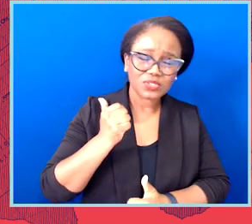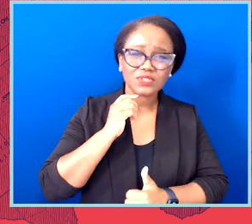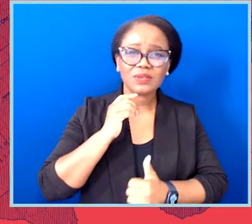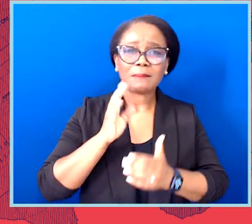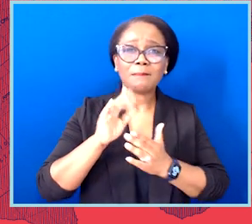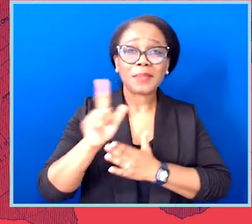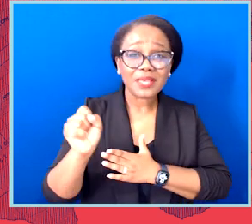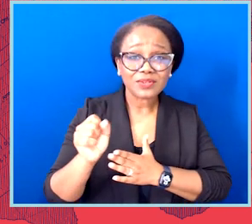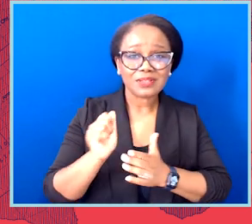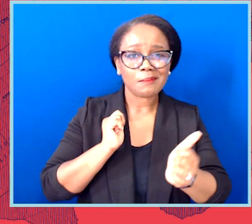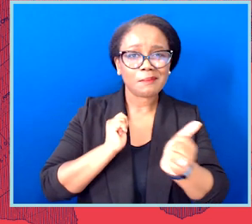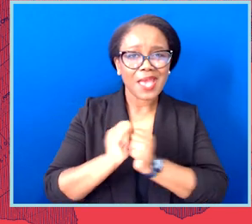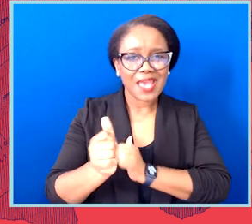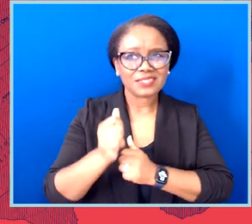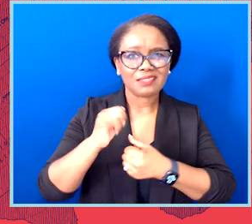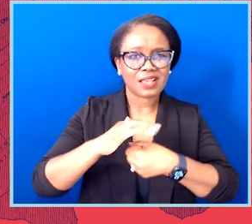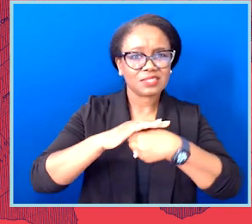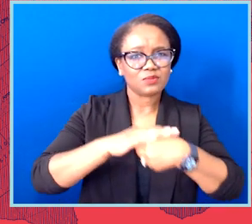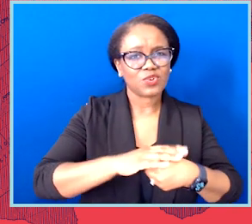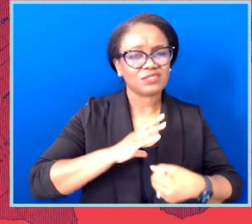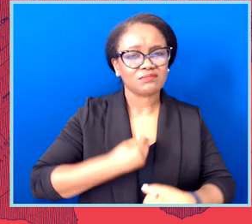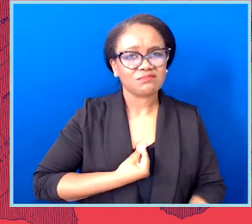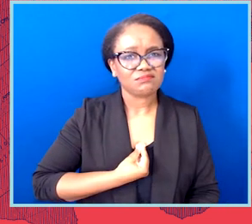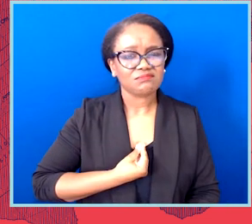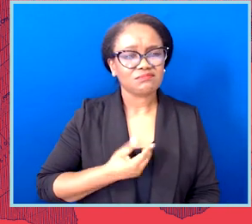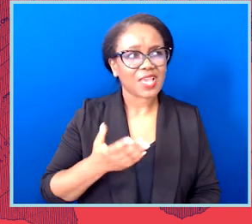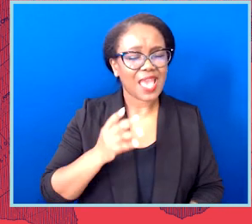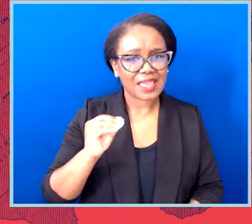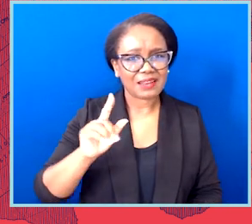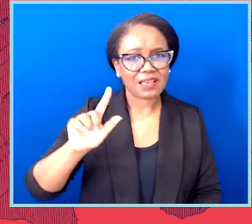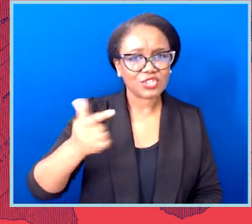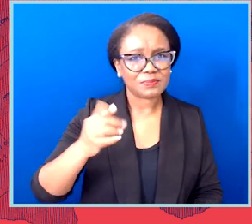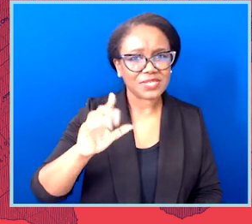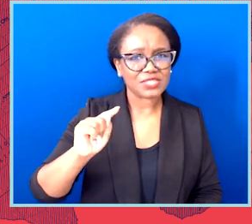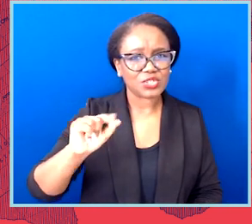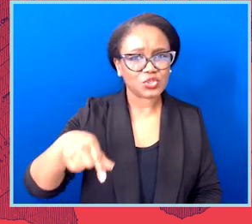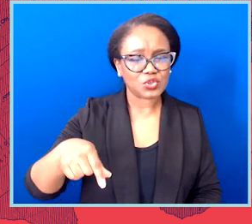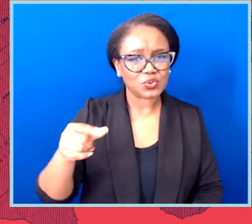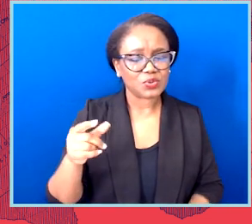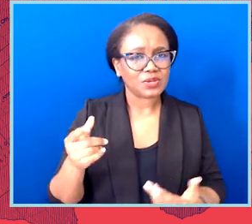Over a hundred anti LGBTQ laws were proposed in thirty-five states, with these bills overwhelmingly